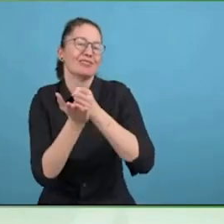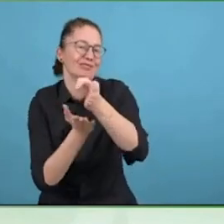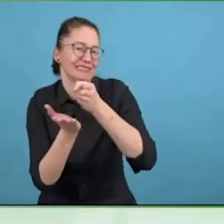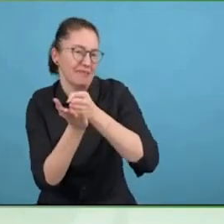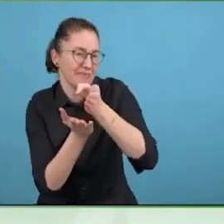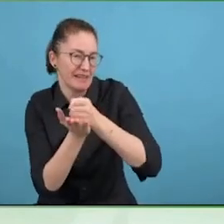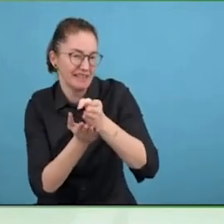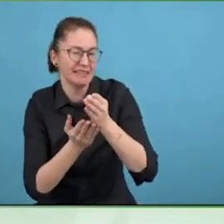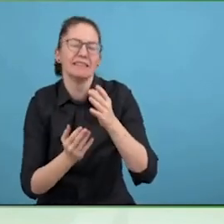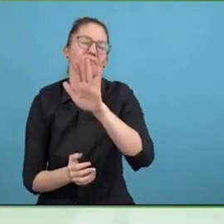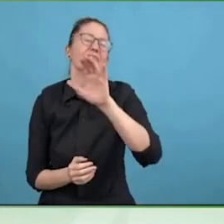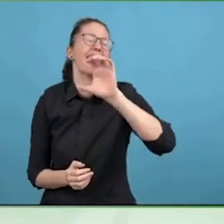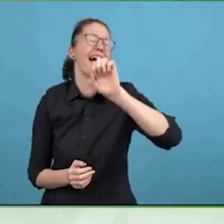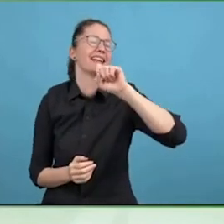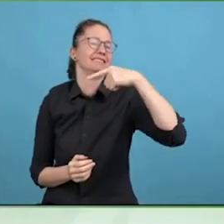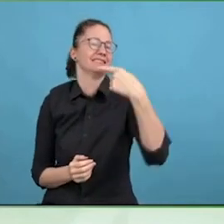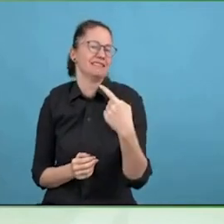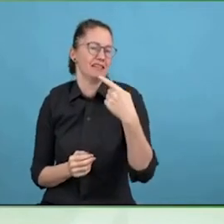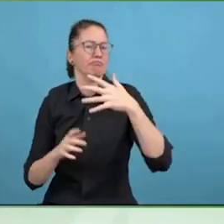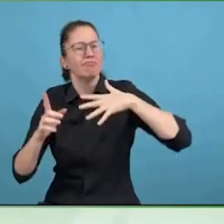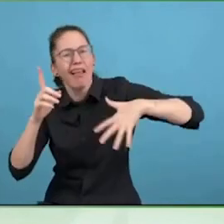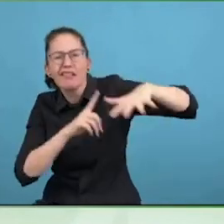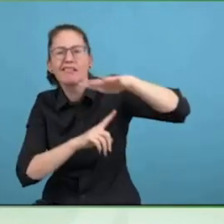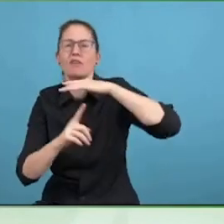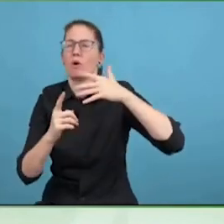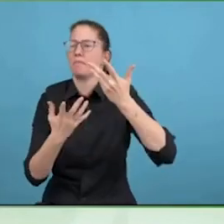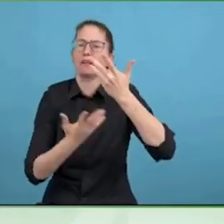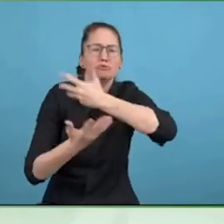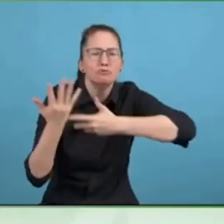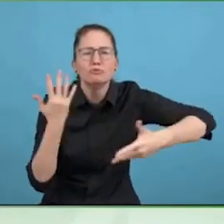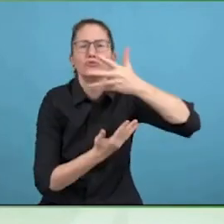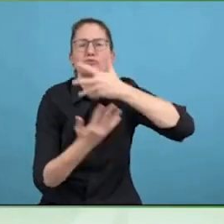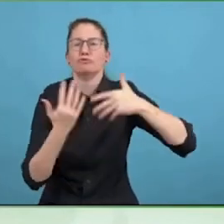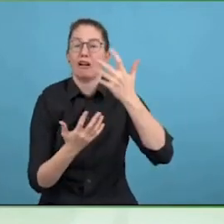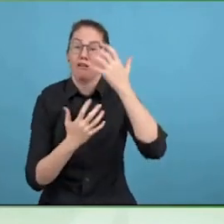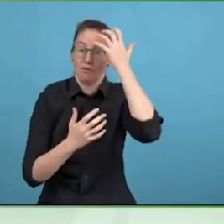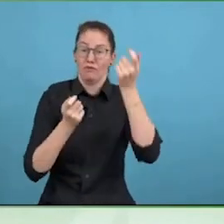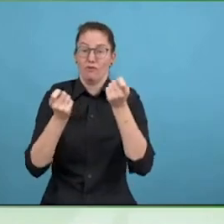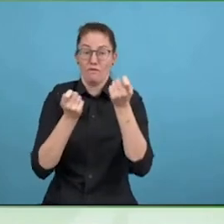in one, so when we are addressing new project, for example our